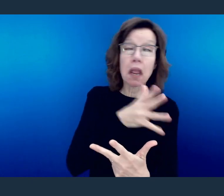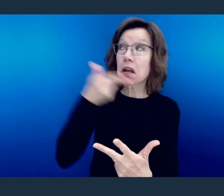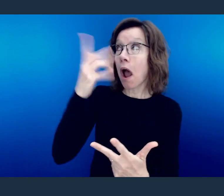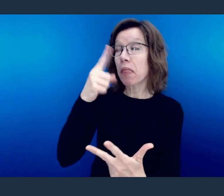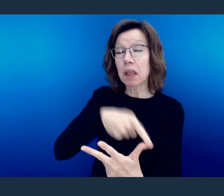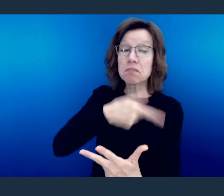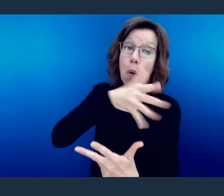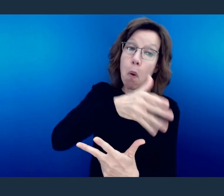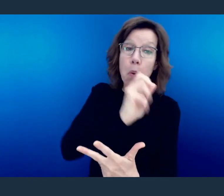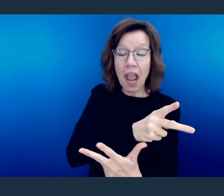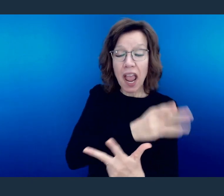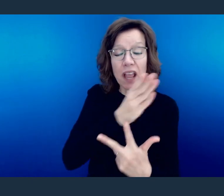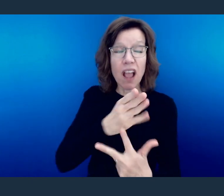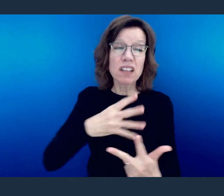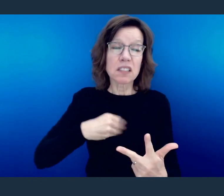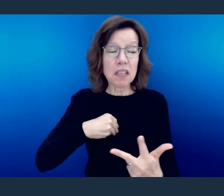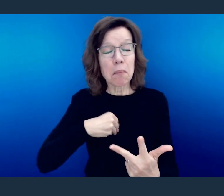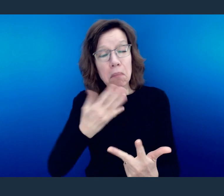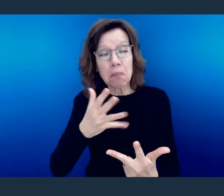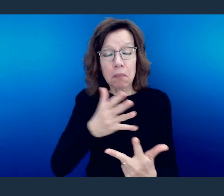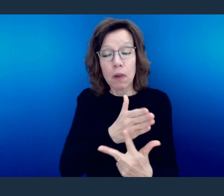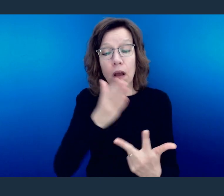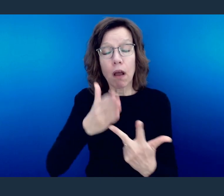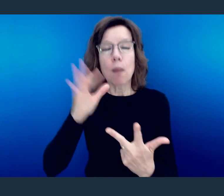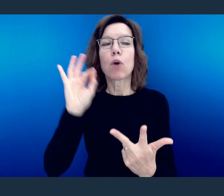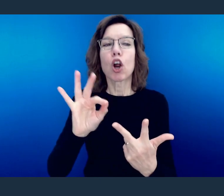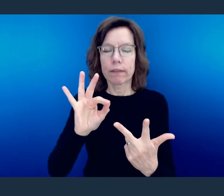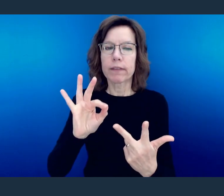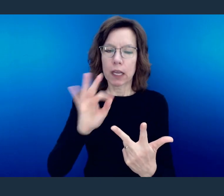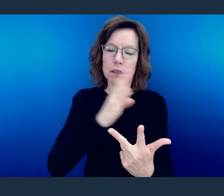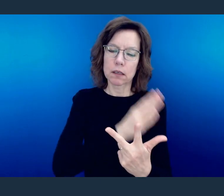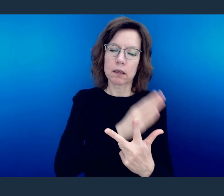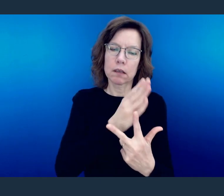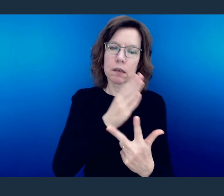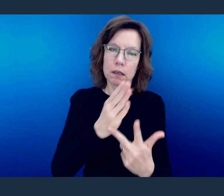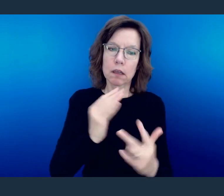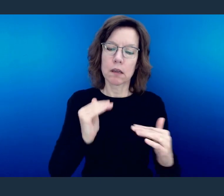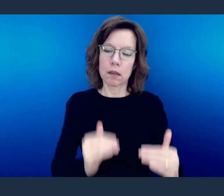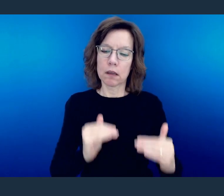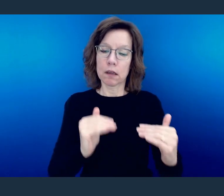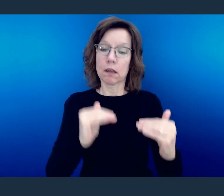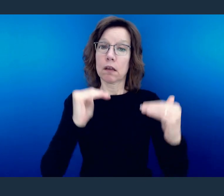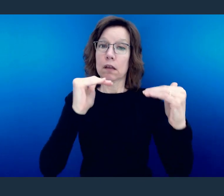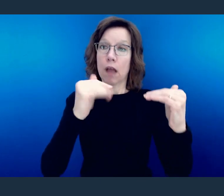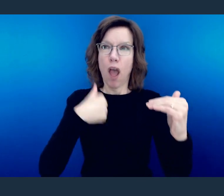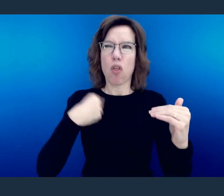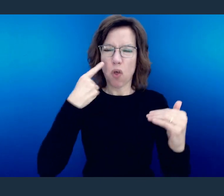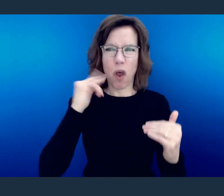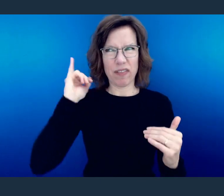Acceptable is, hmm, well, you've got to see. And then perfect is, yeah, this is the best that you can do.